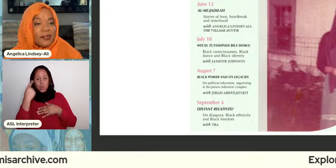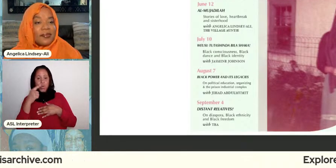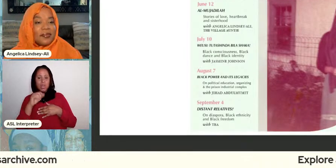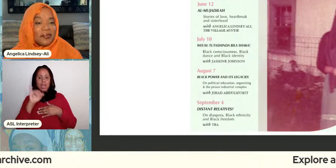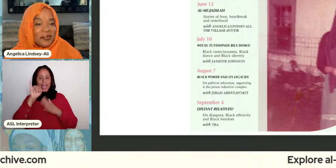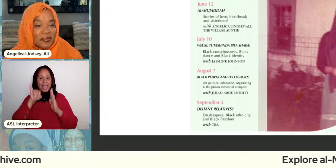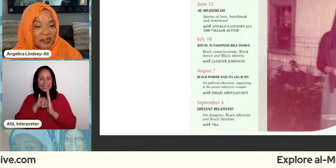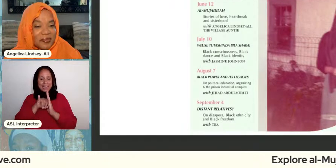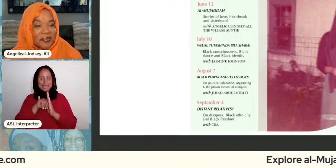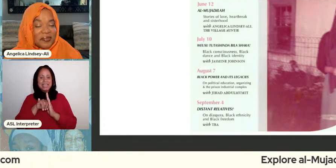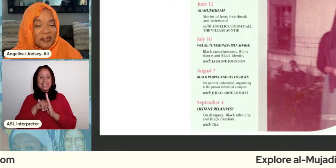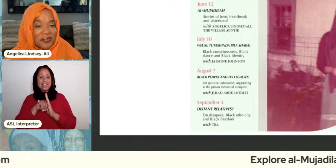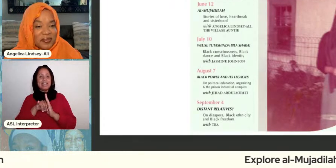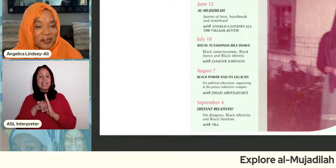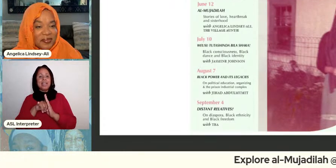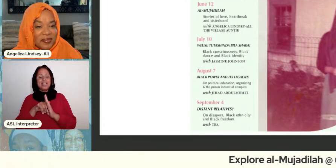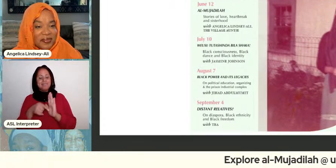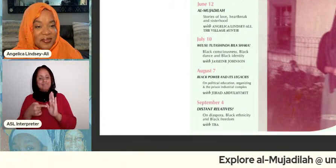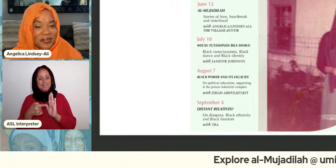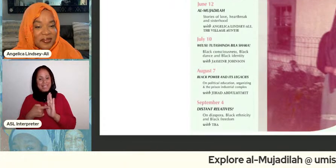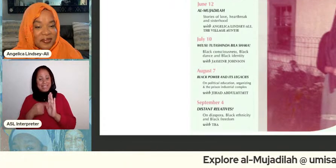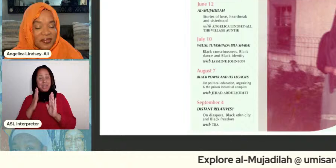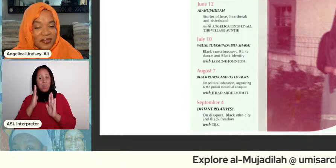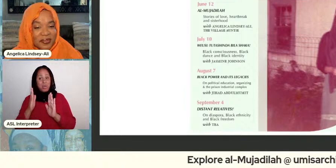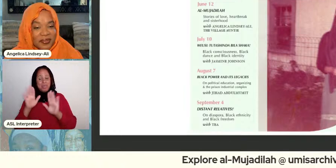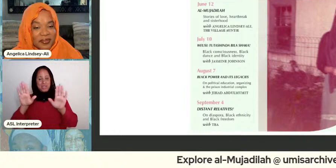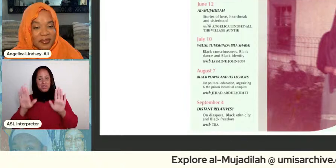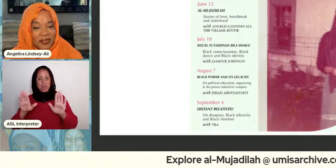in that one and so this is going to be a great exhibition so that's what's going to be next